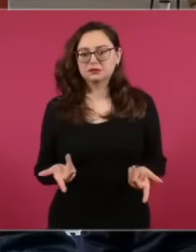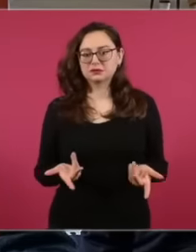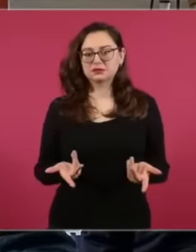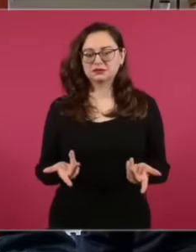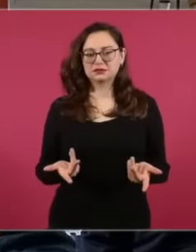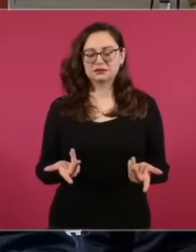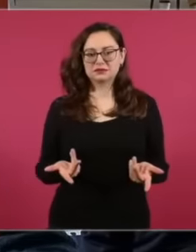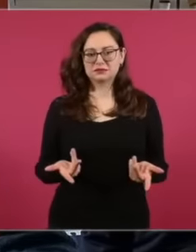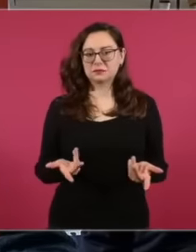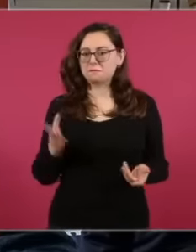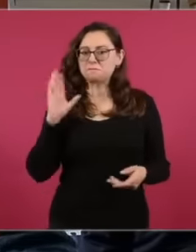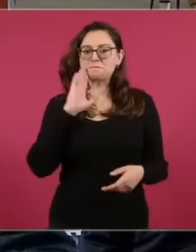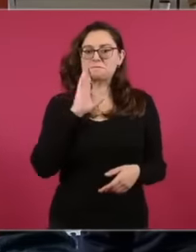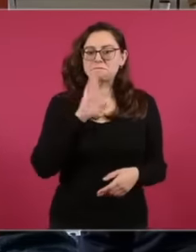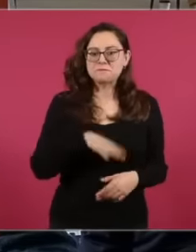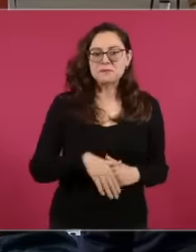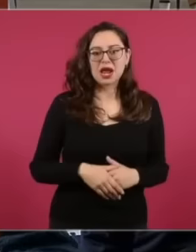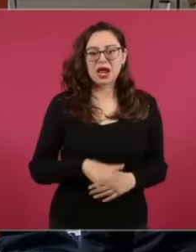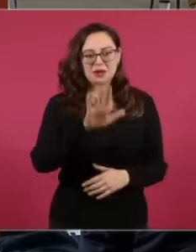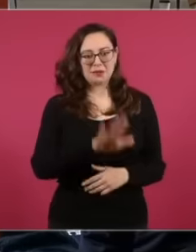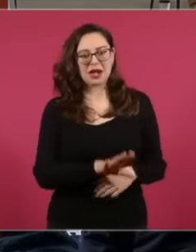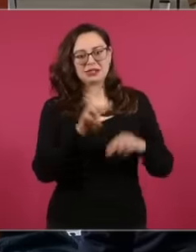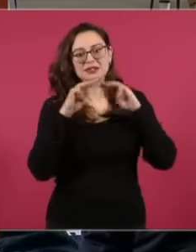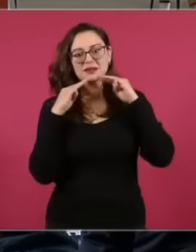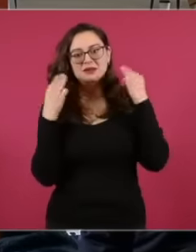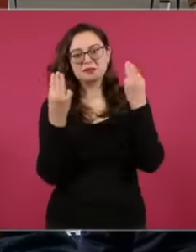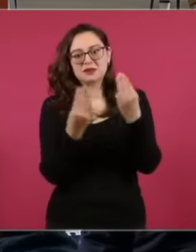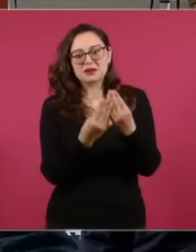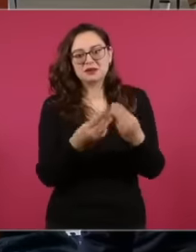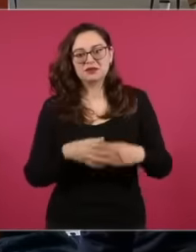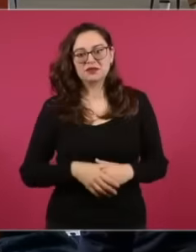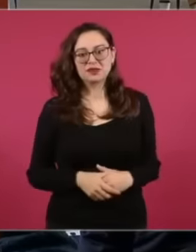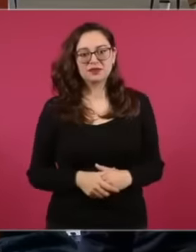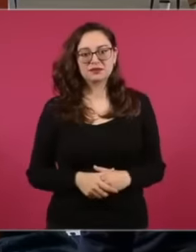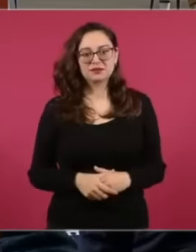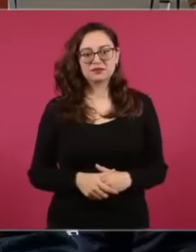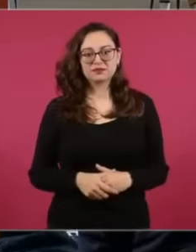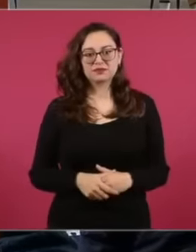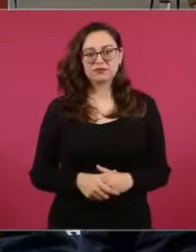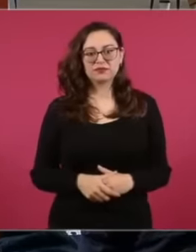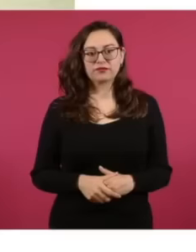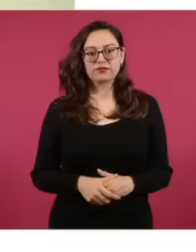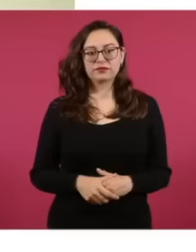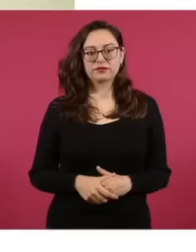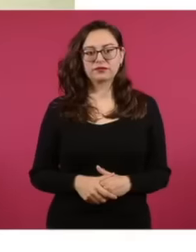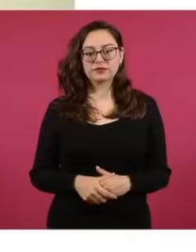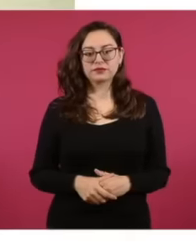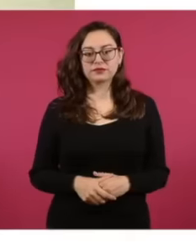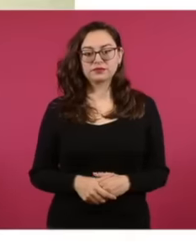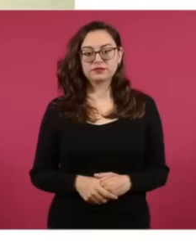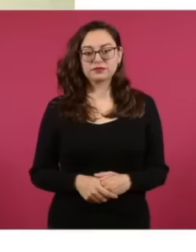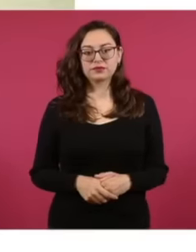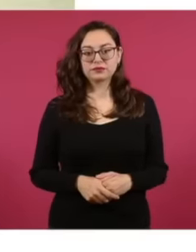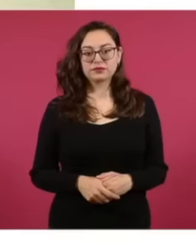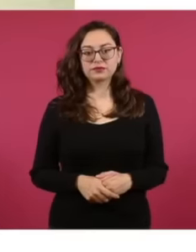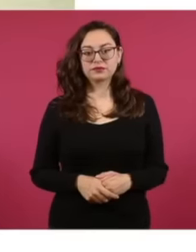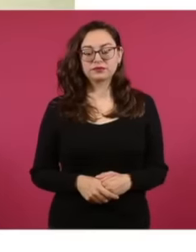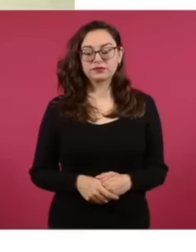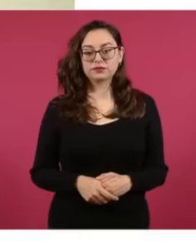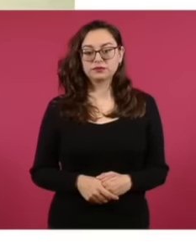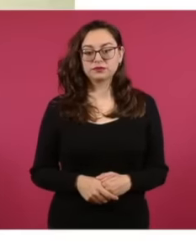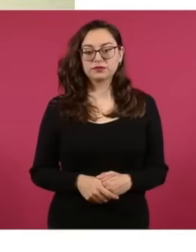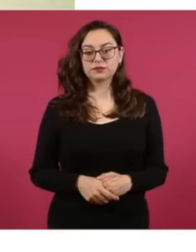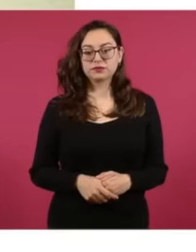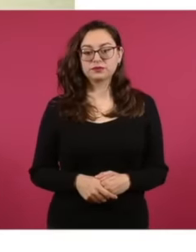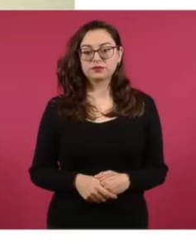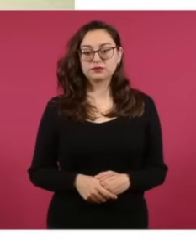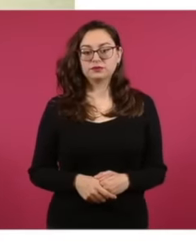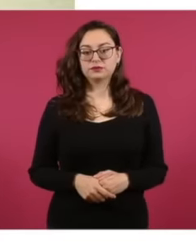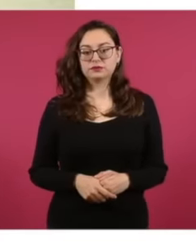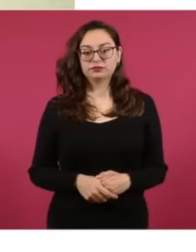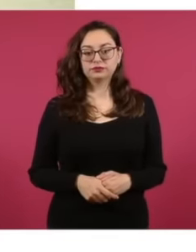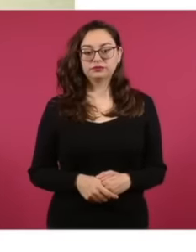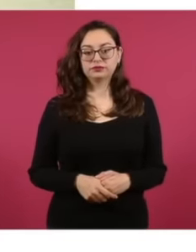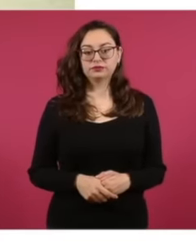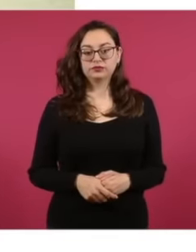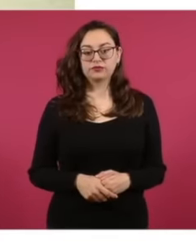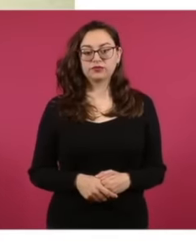acts in a mercenary manner. Here he is. Look at the national prize, not